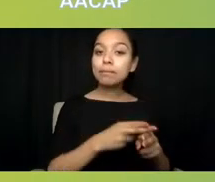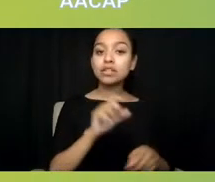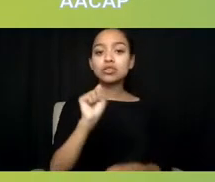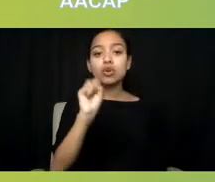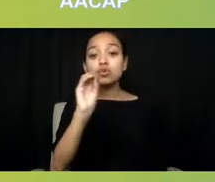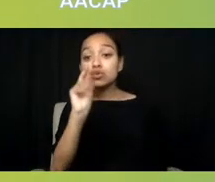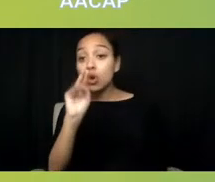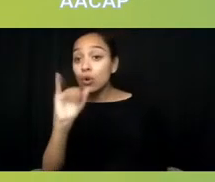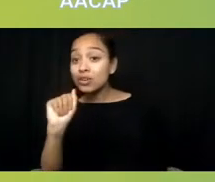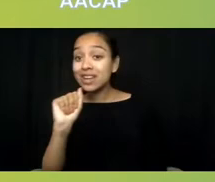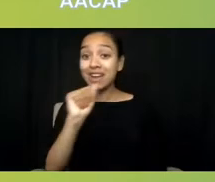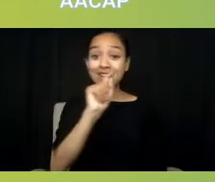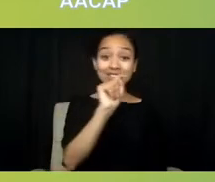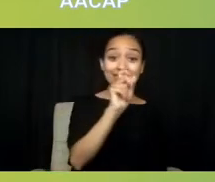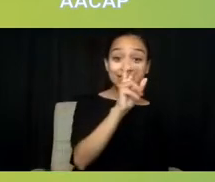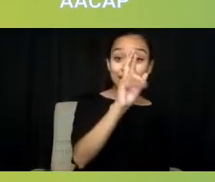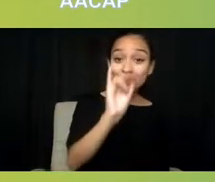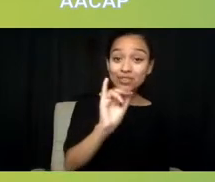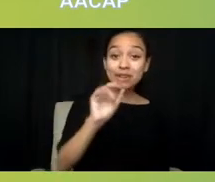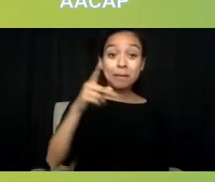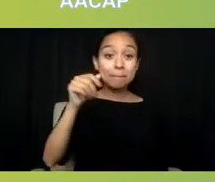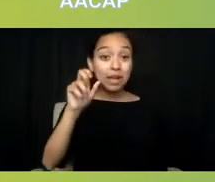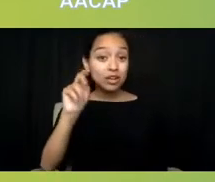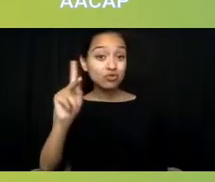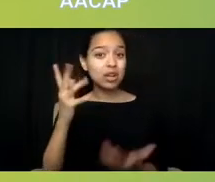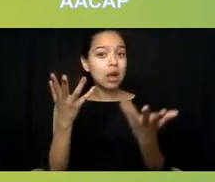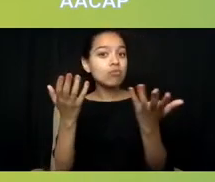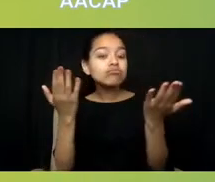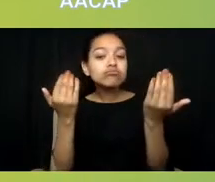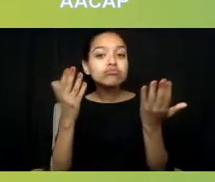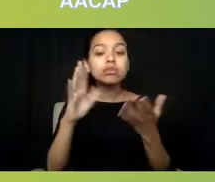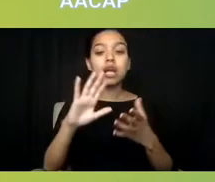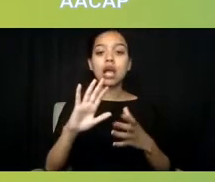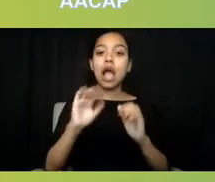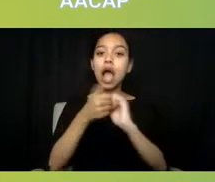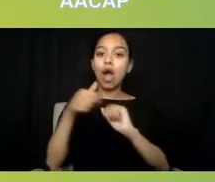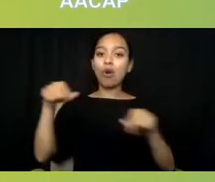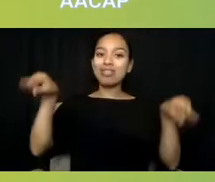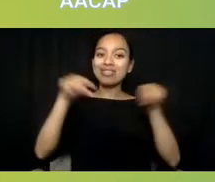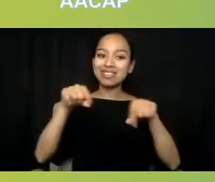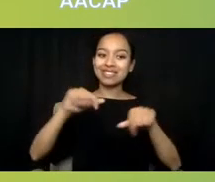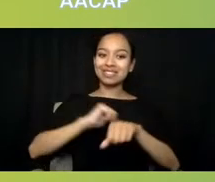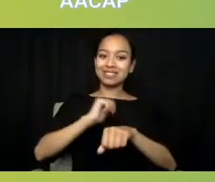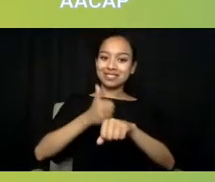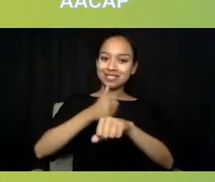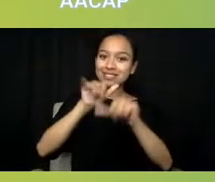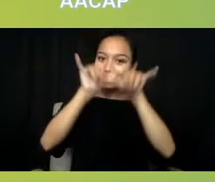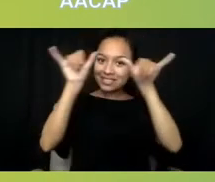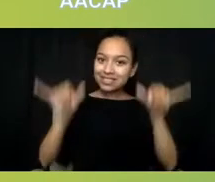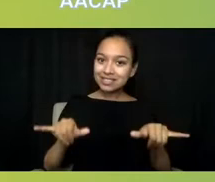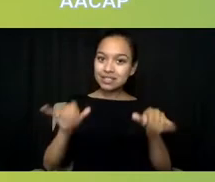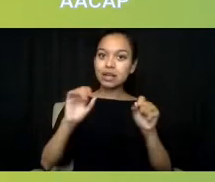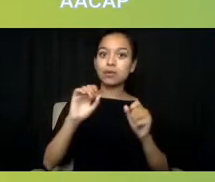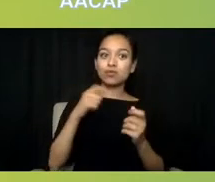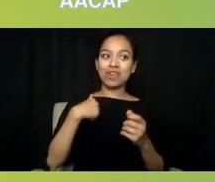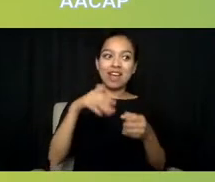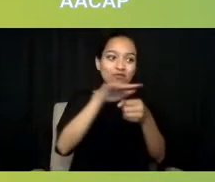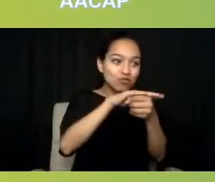in terms of how these things can actually make sense nationally as we have regional and local interpretation of 988.